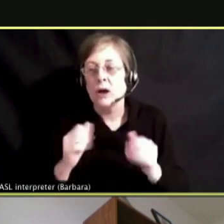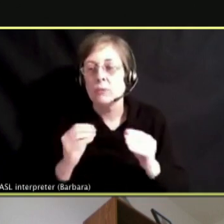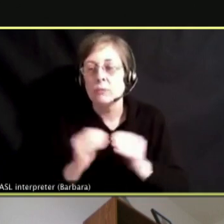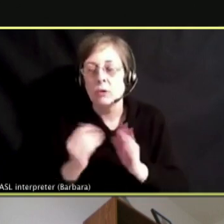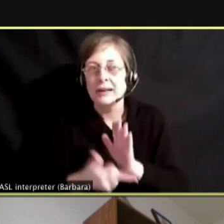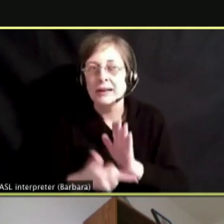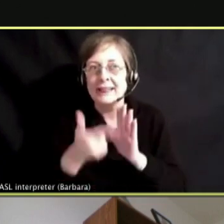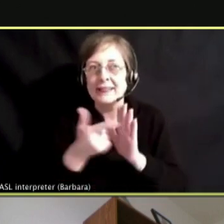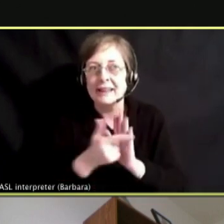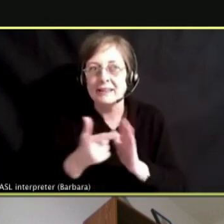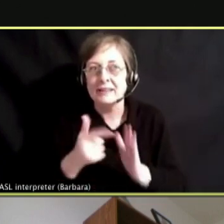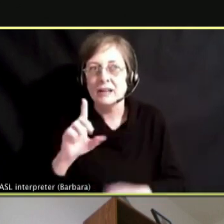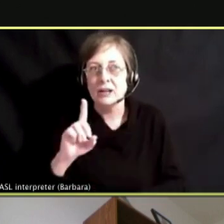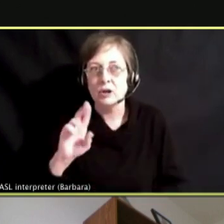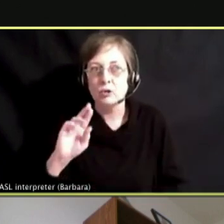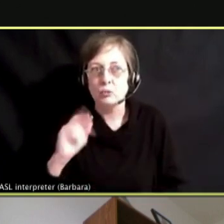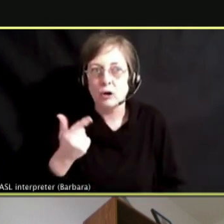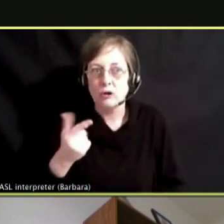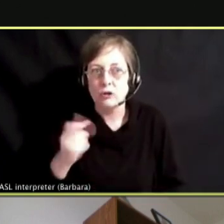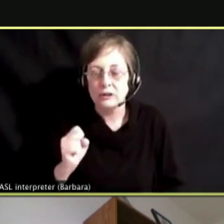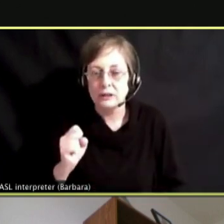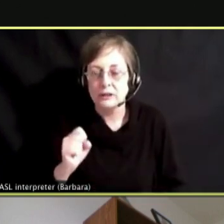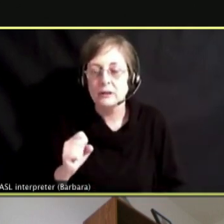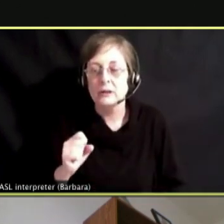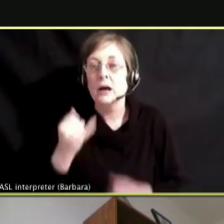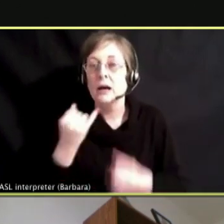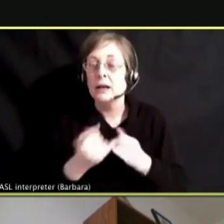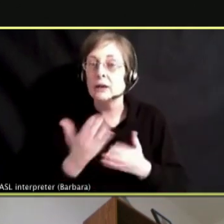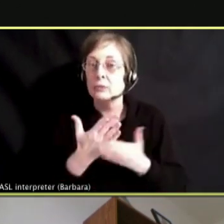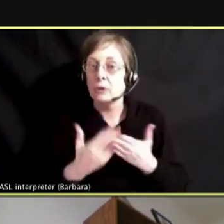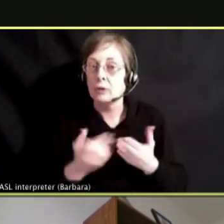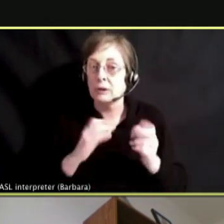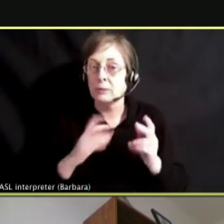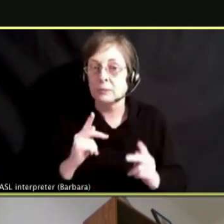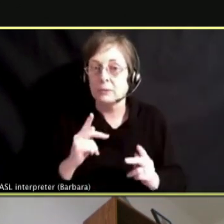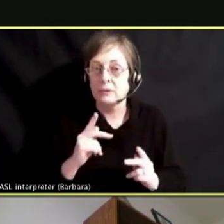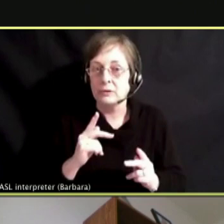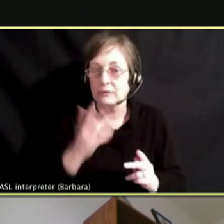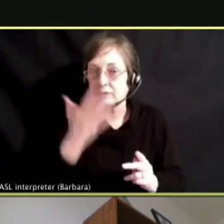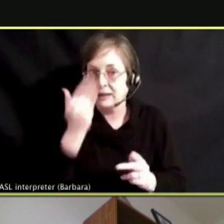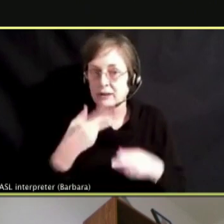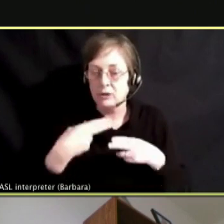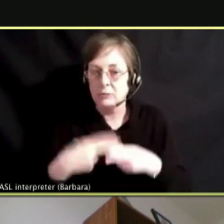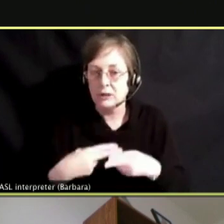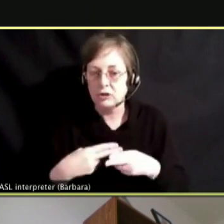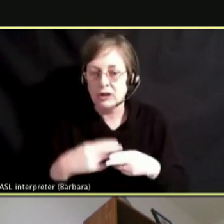ONE LAST PORTION IS THE ACTUAL DEVICES THEMSELVES.